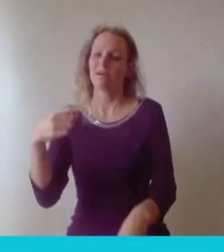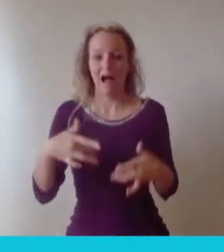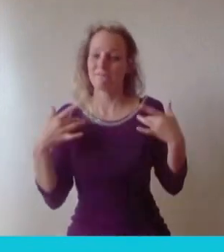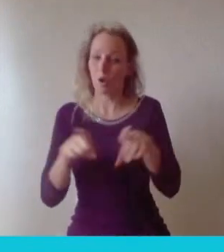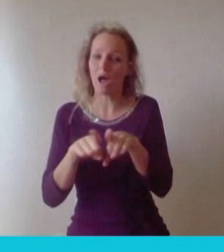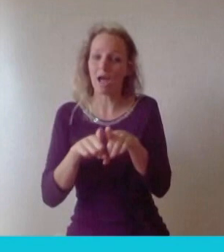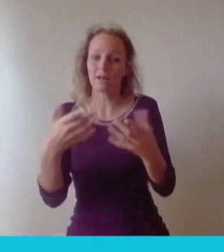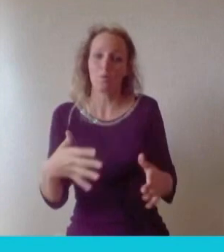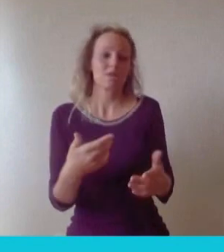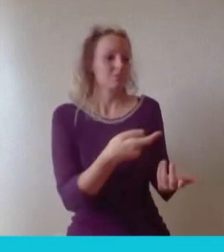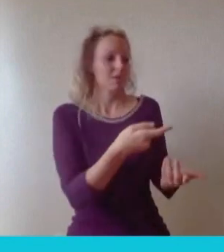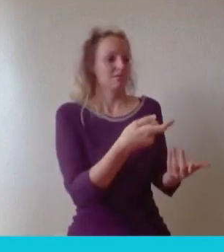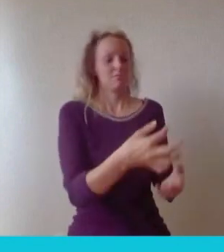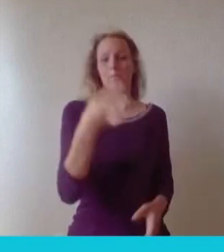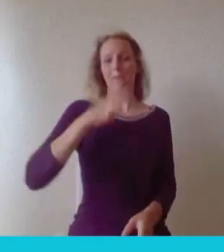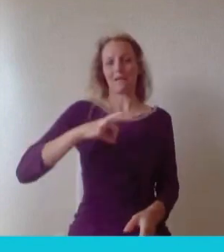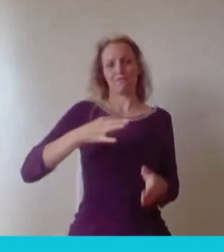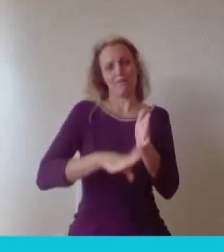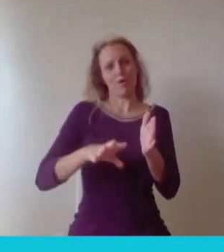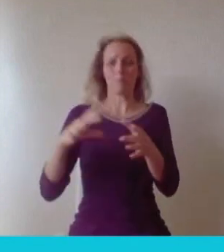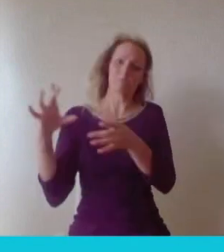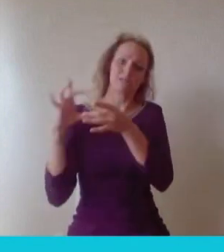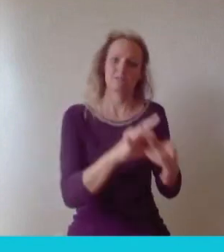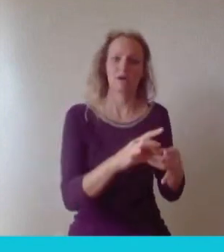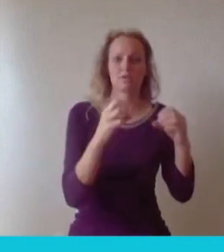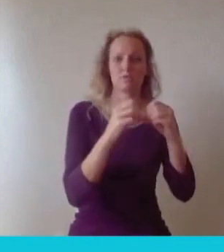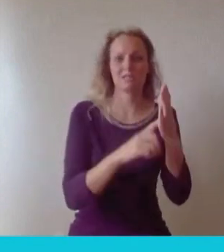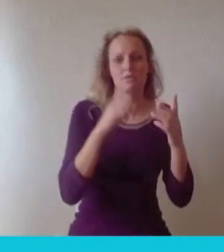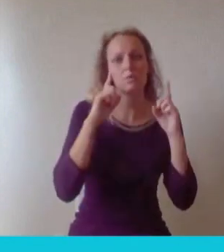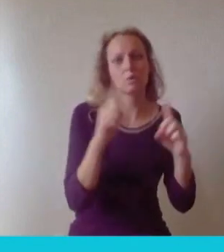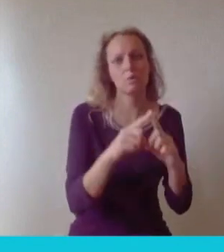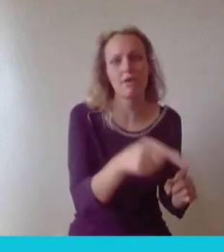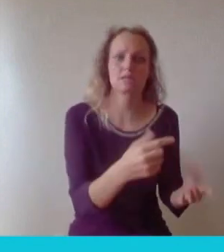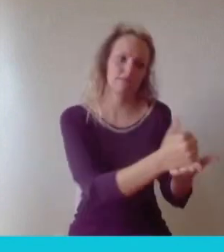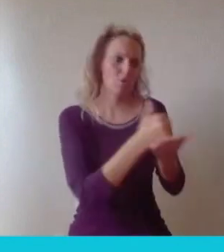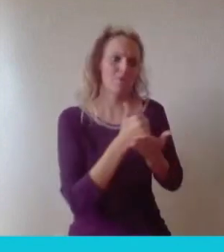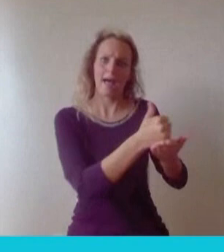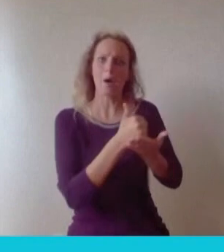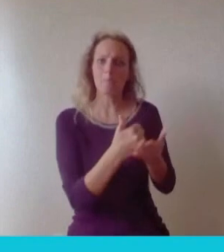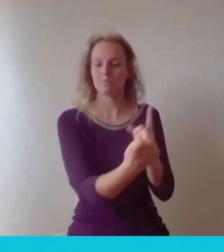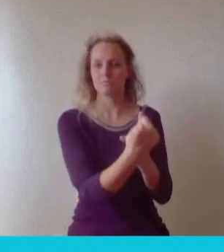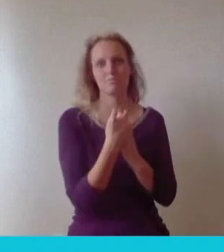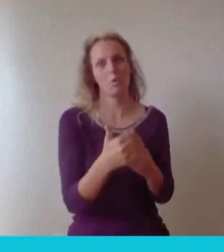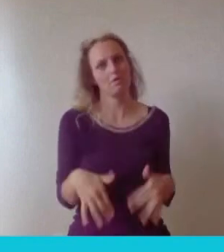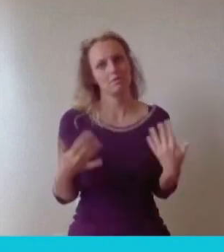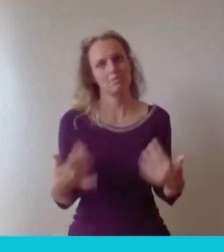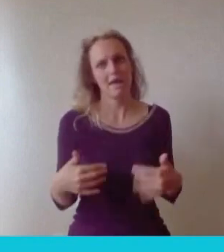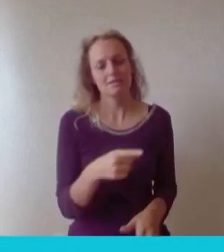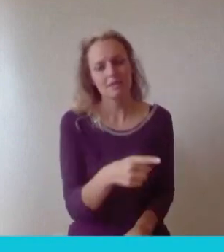reaching back out, it's been useful for the business and now I kind of mentor startups. I work with the enterprise fund. I